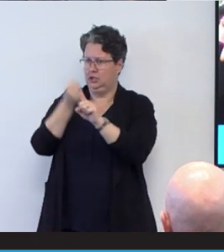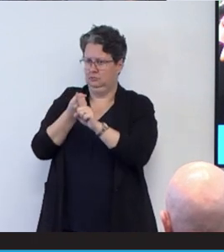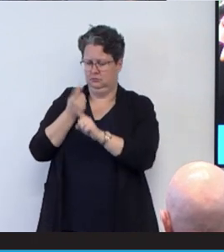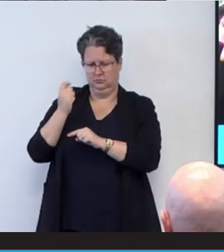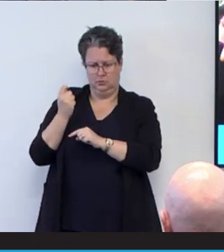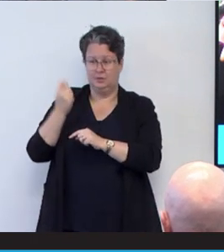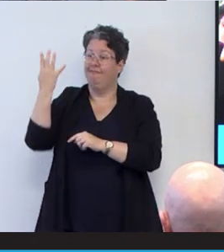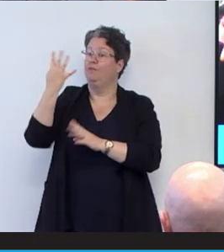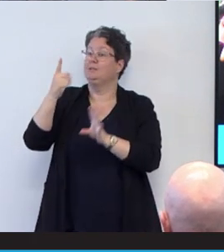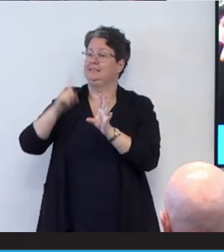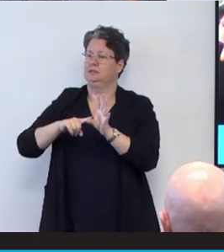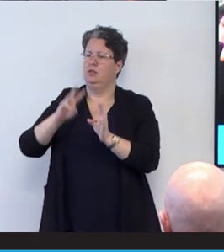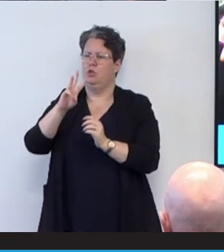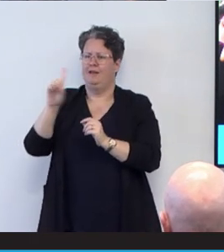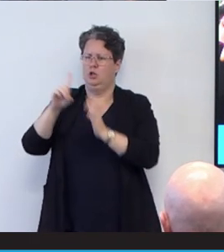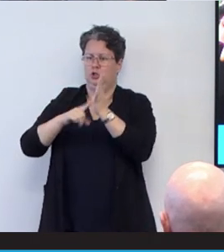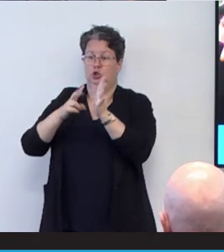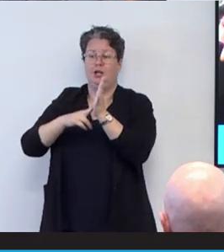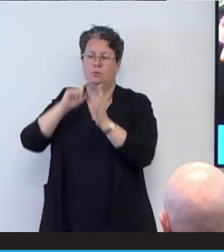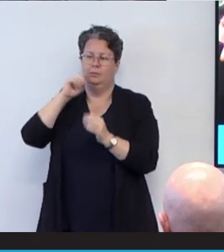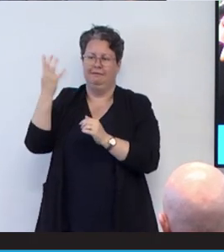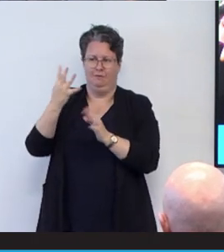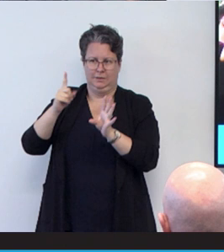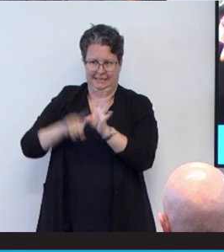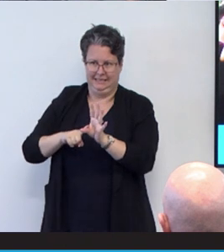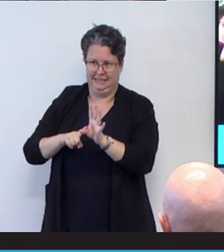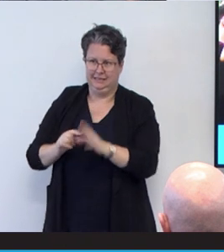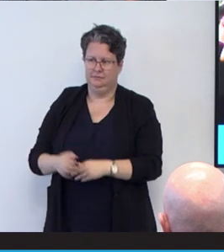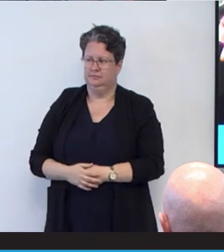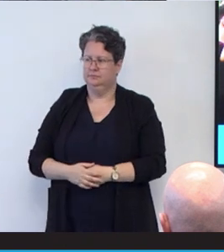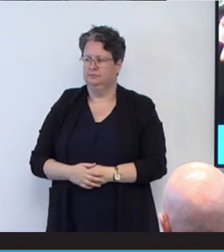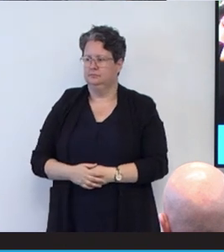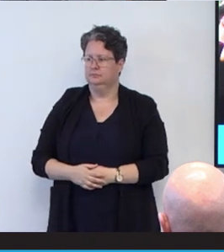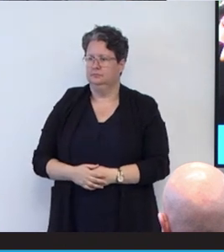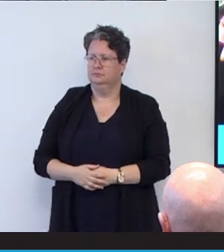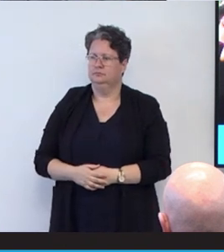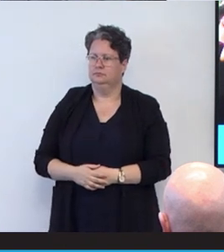now on the 31st of January. So in a couple of months it will be in 14 years since I've had